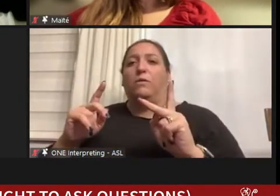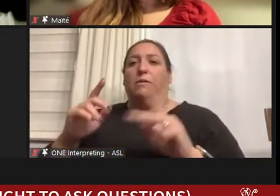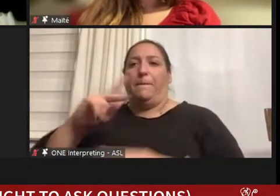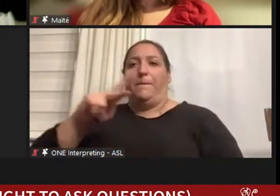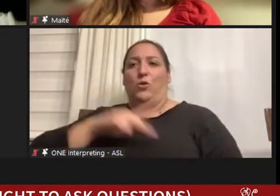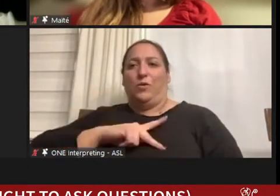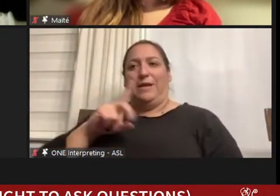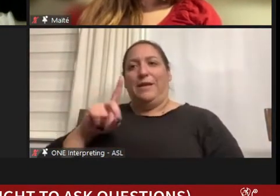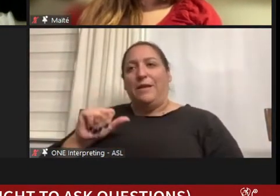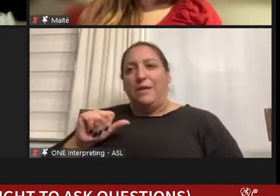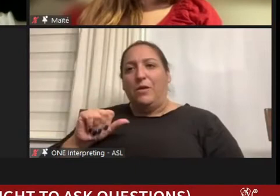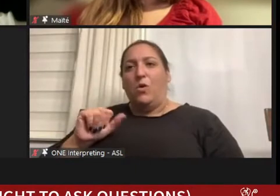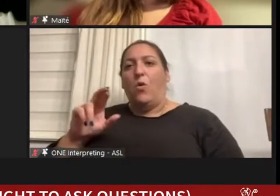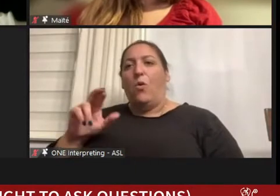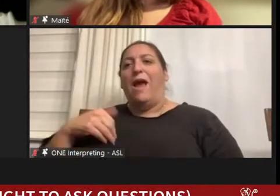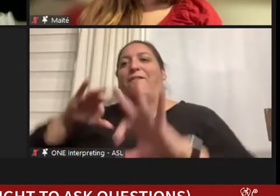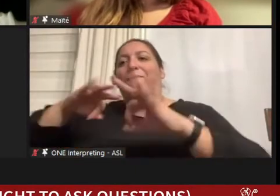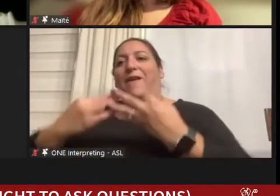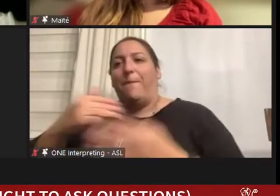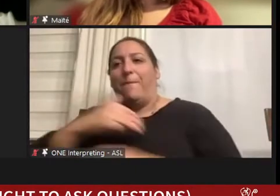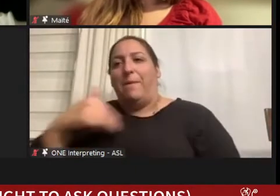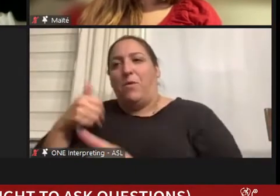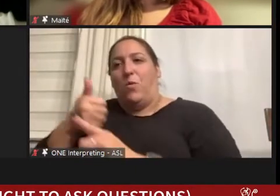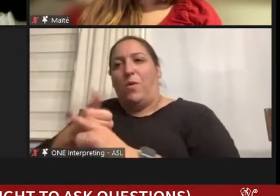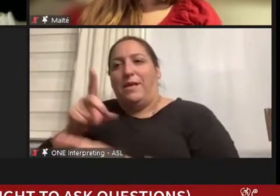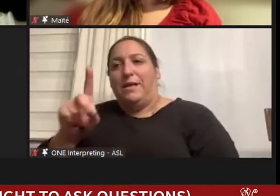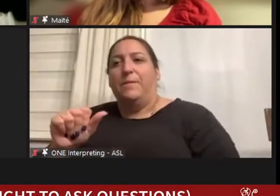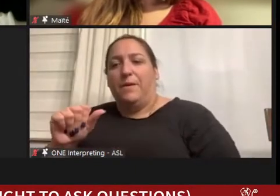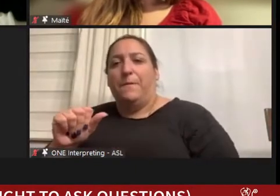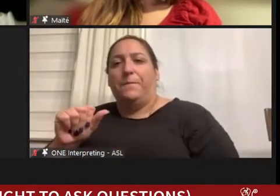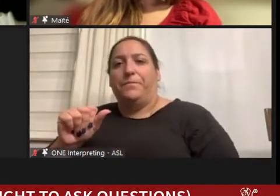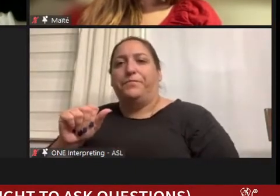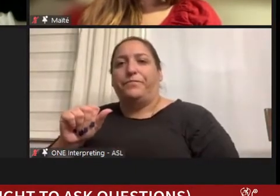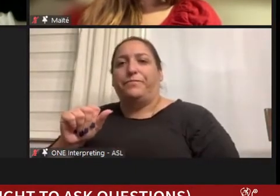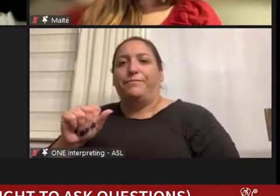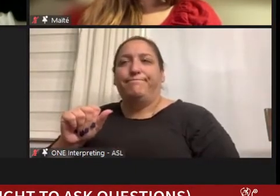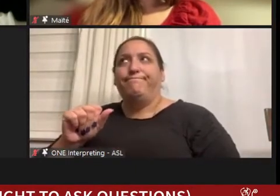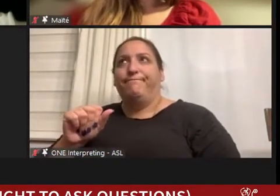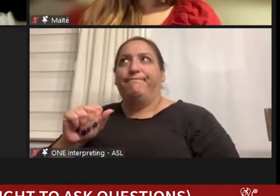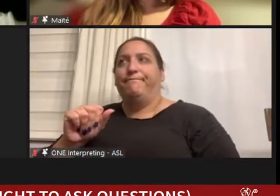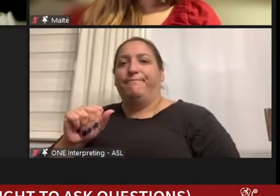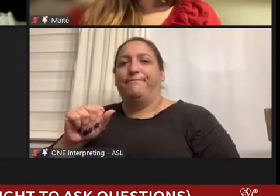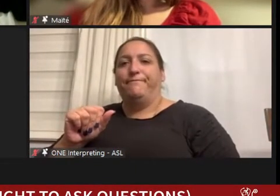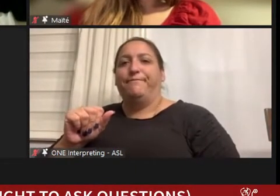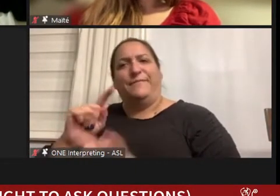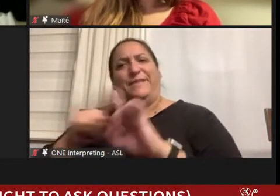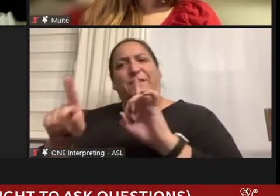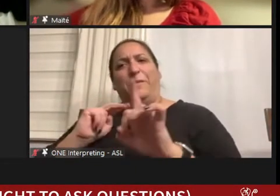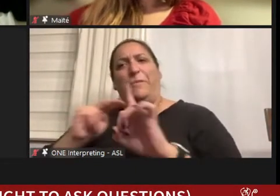have a family member with a disability, it's just a totally different perspective on being able to